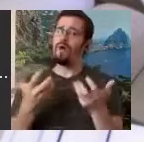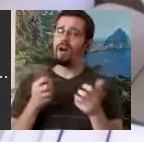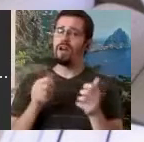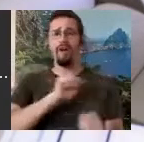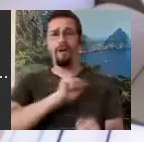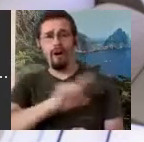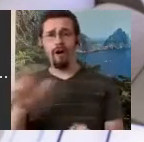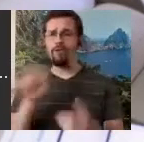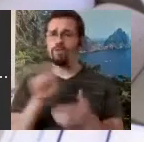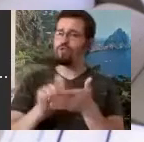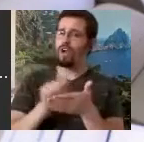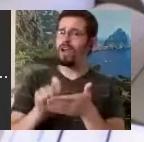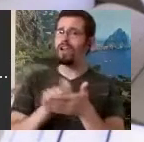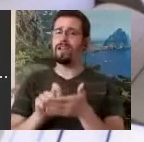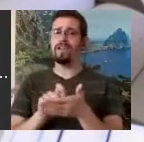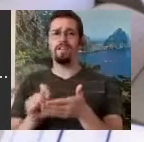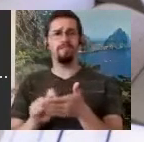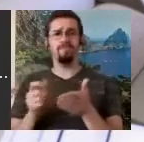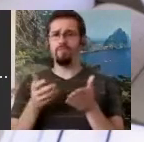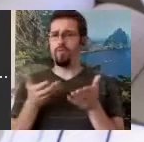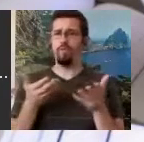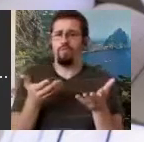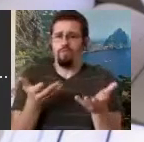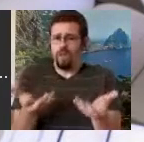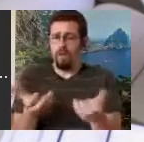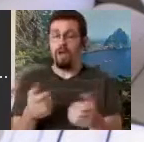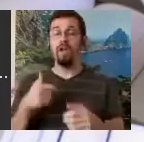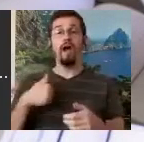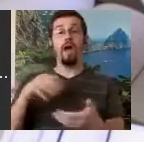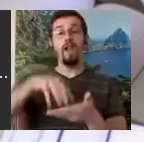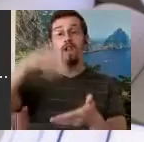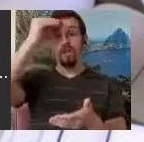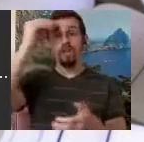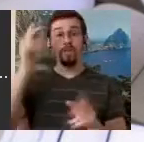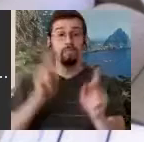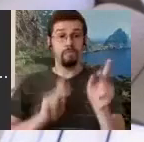fit because what I have learned is that people really do want to communicate and